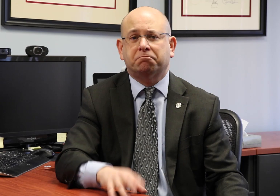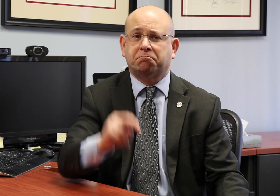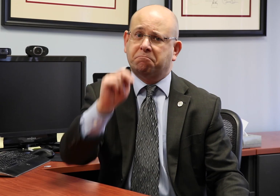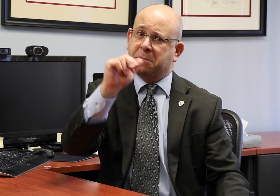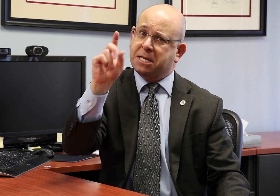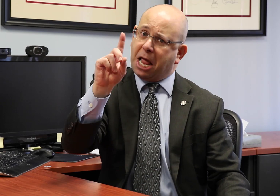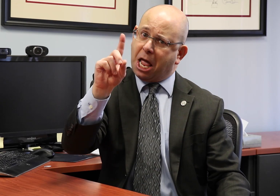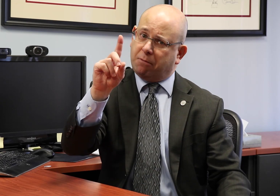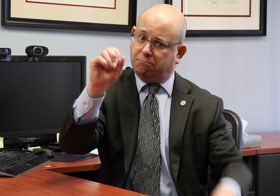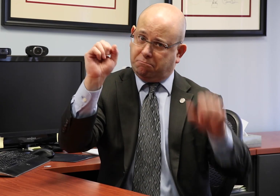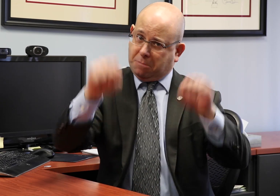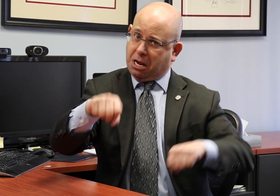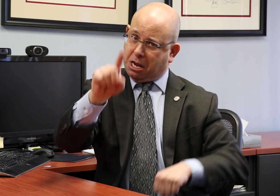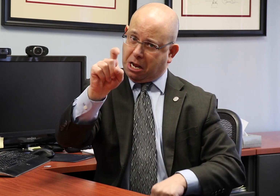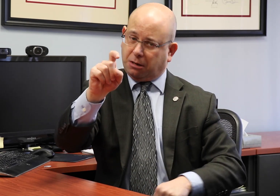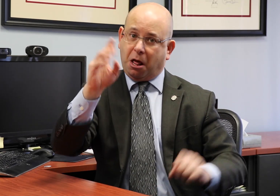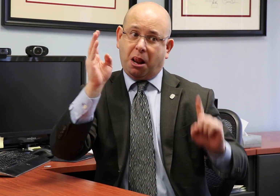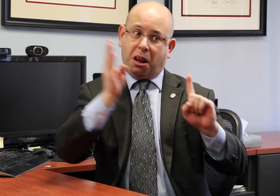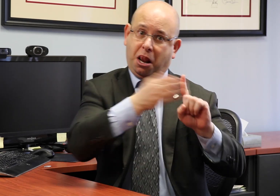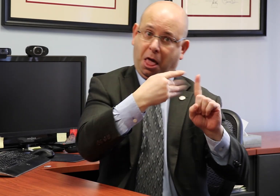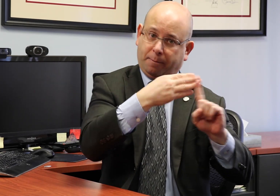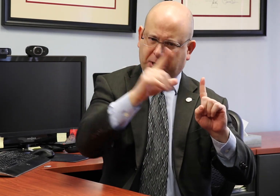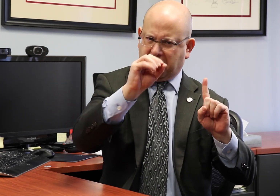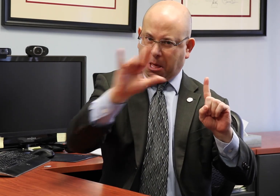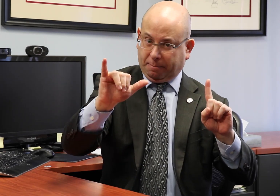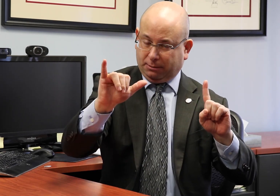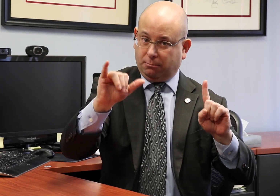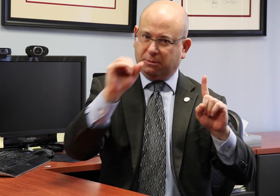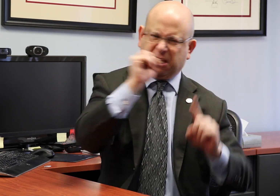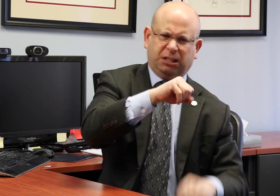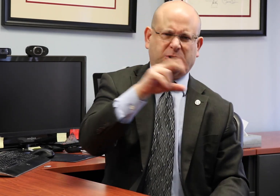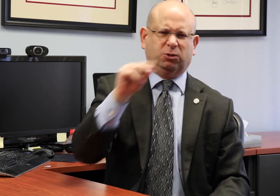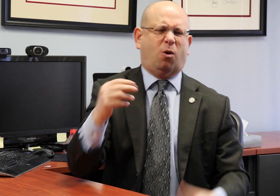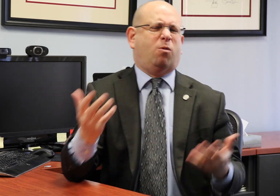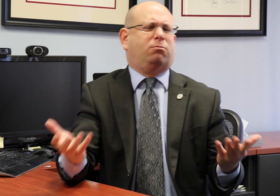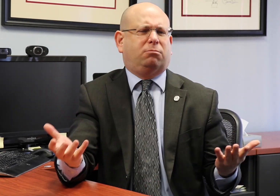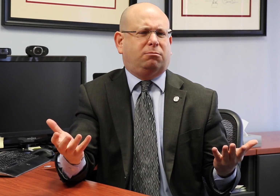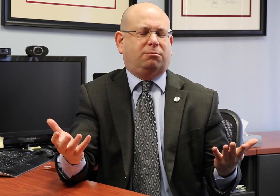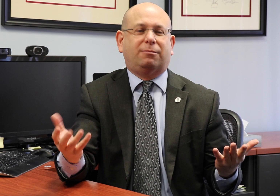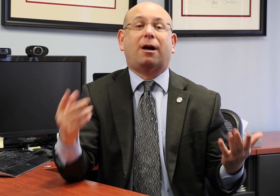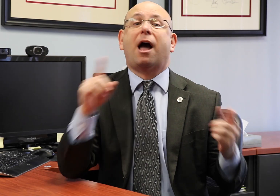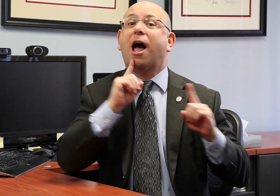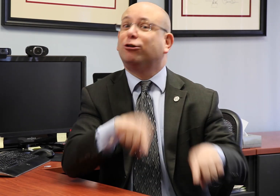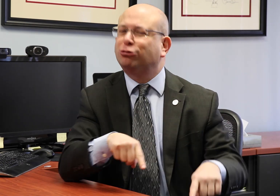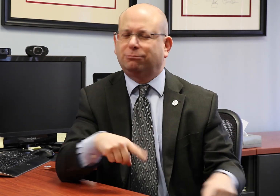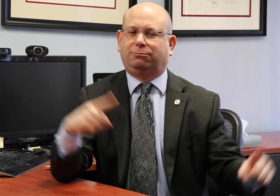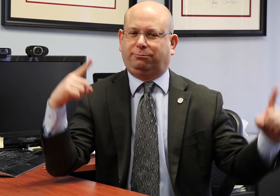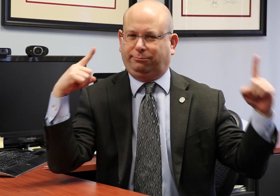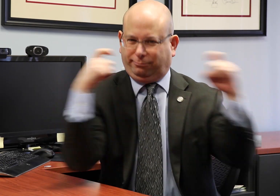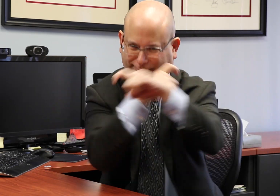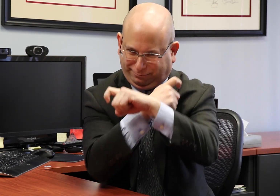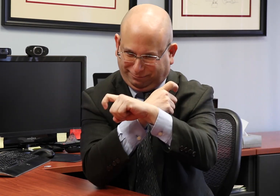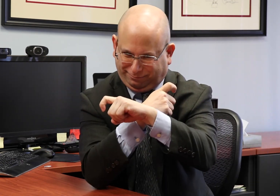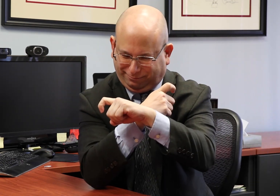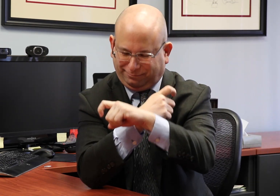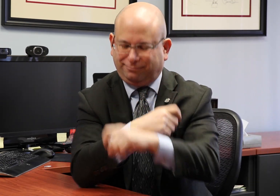Can the NAD lobby? The answer is complicated!